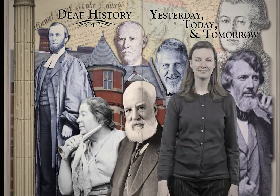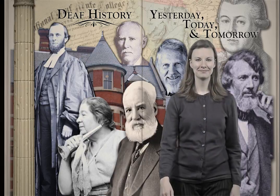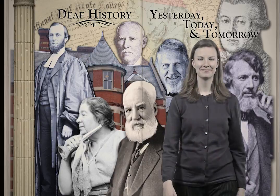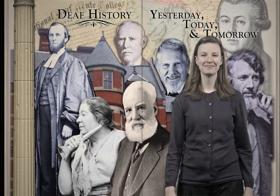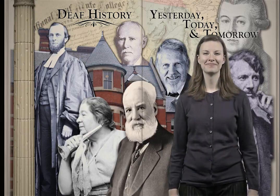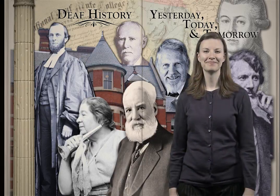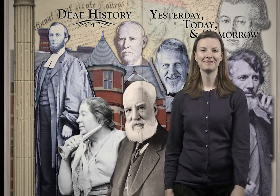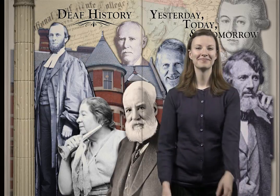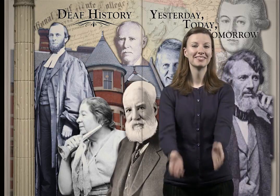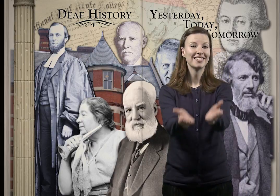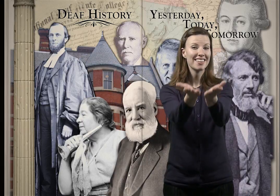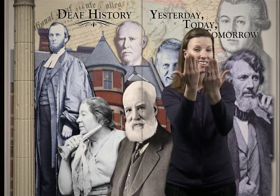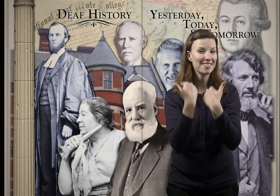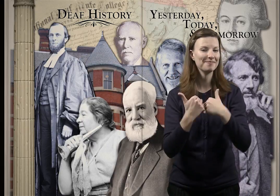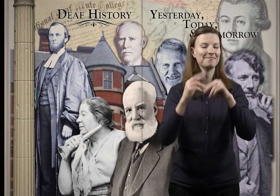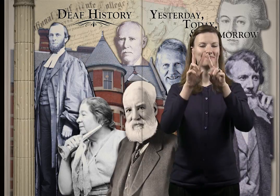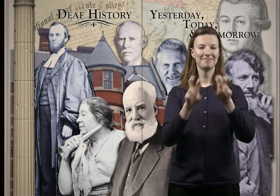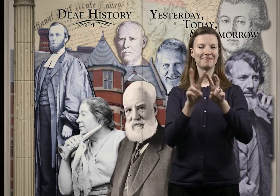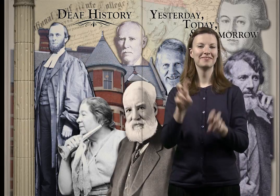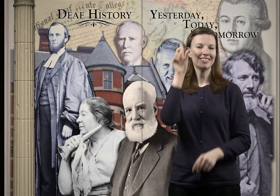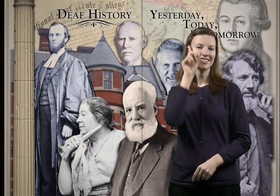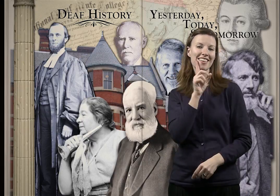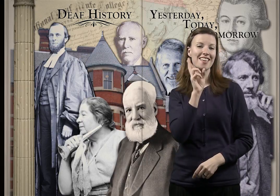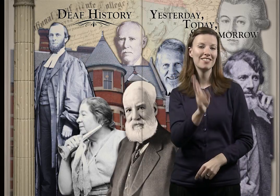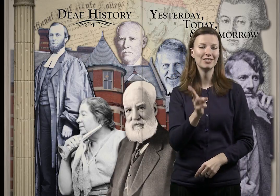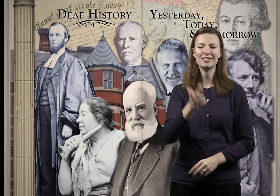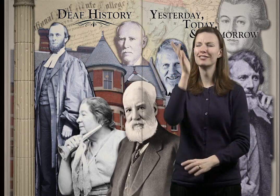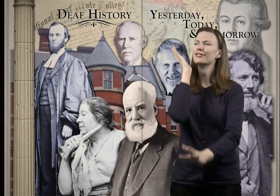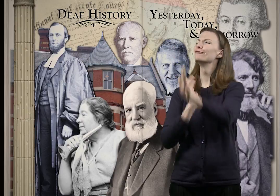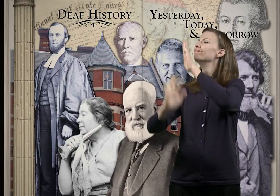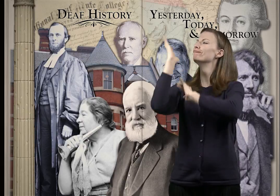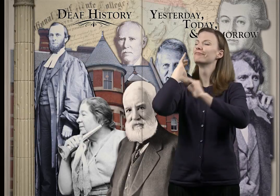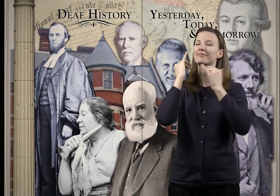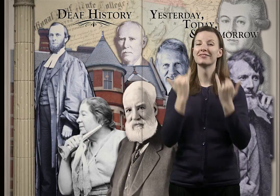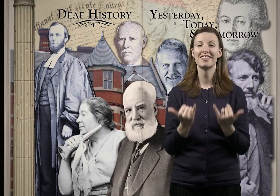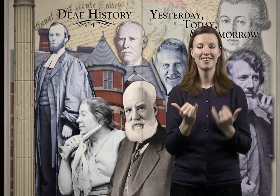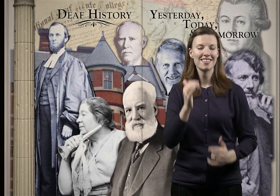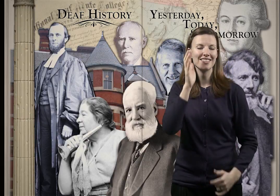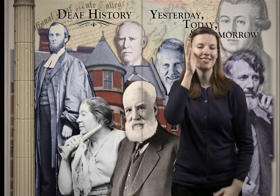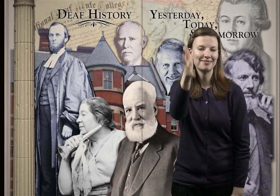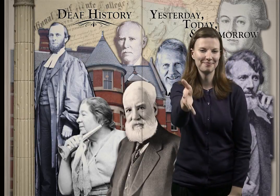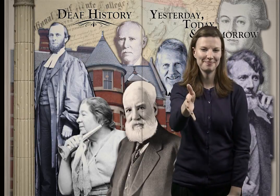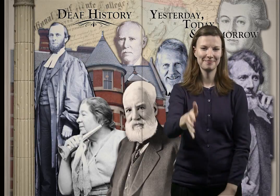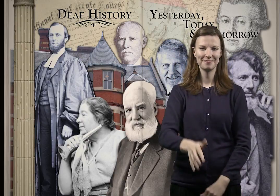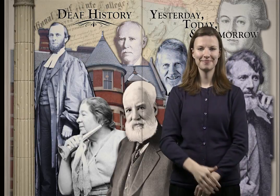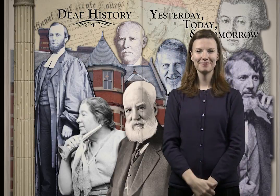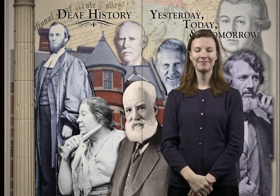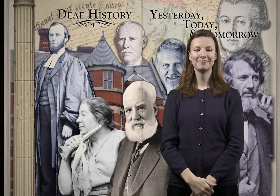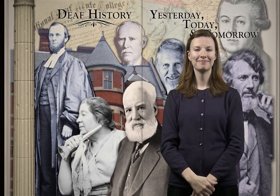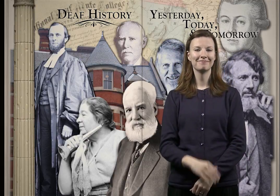Let's take a journey through Deaf history- yesterday, today, and tomorrow.